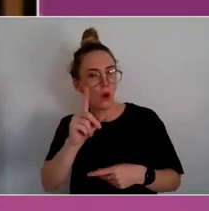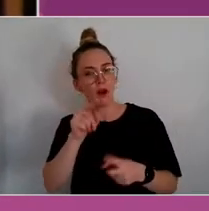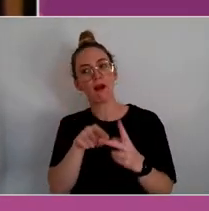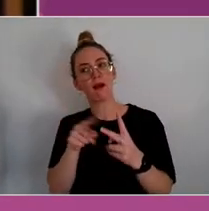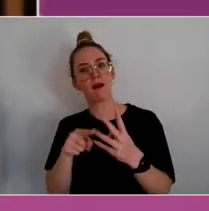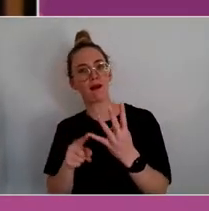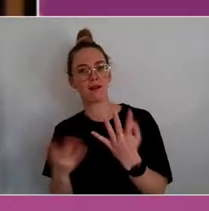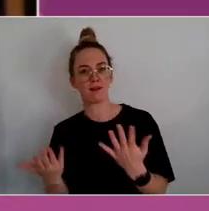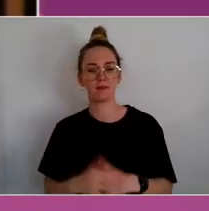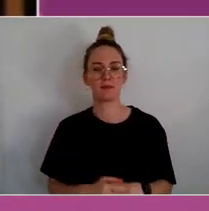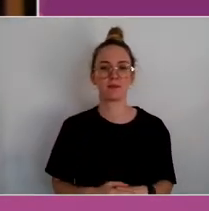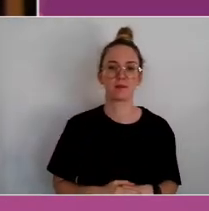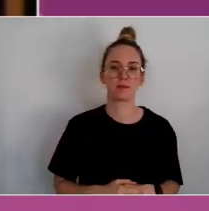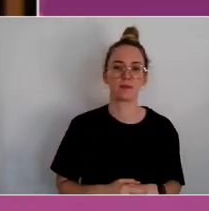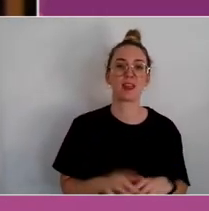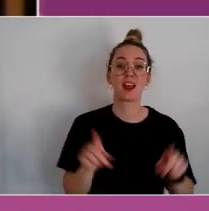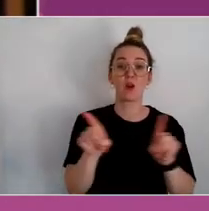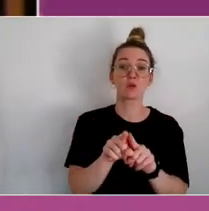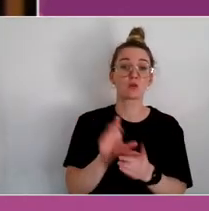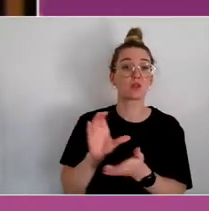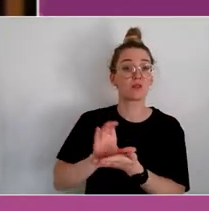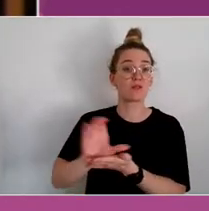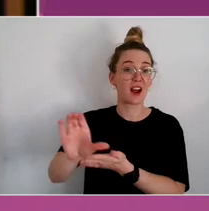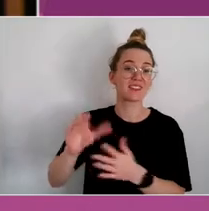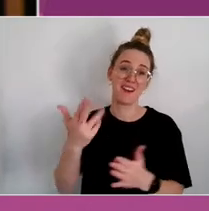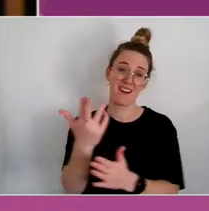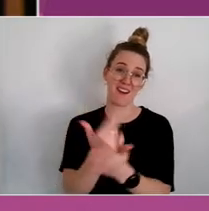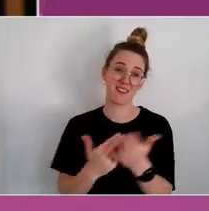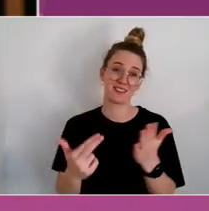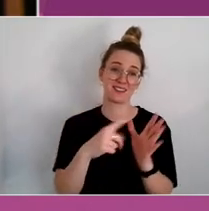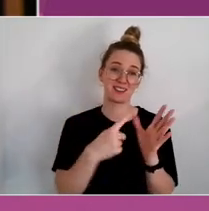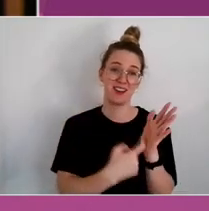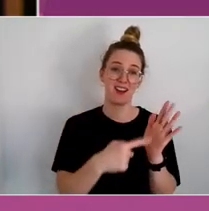And lastly, fundar -- fund artists.